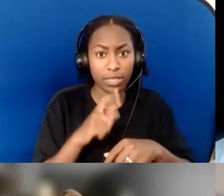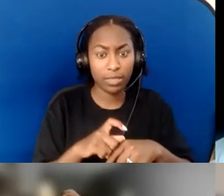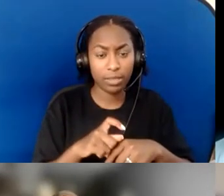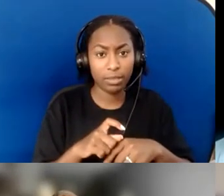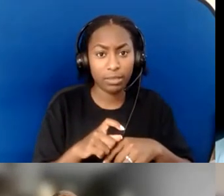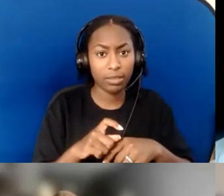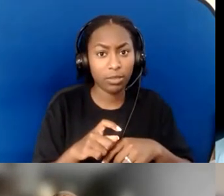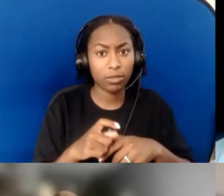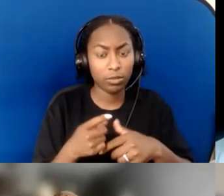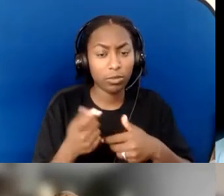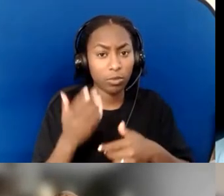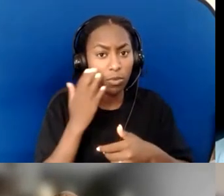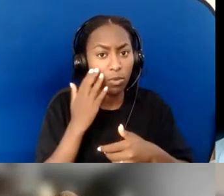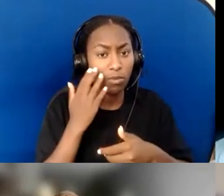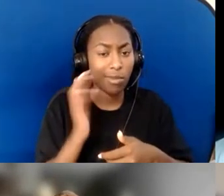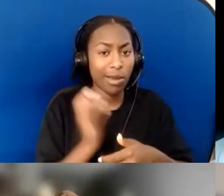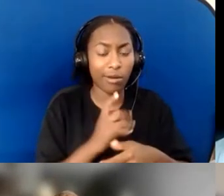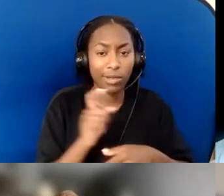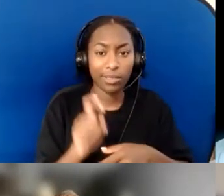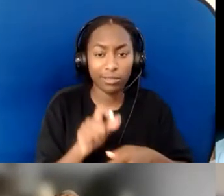and that we're not there yet, and we need each other.